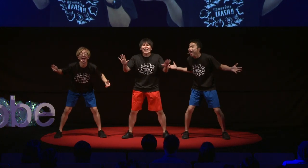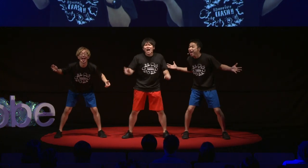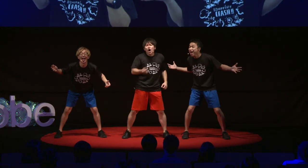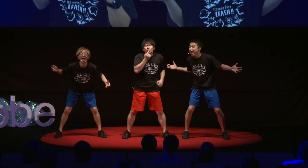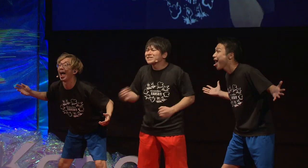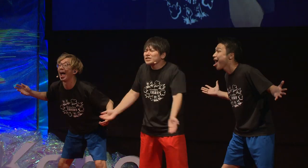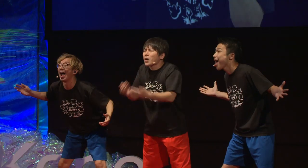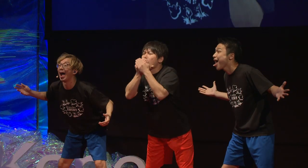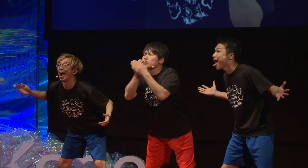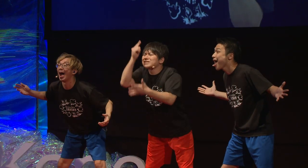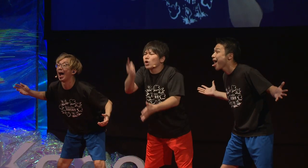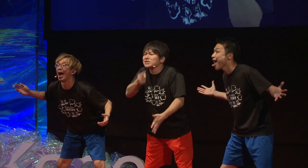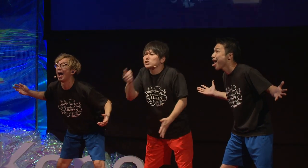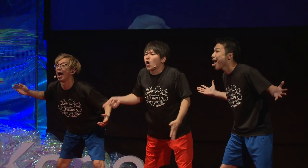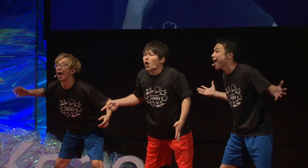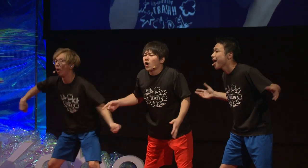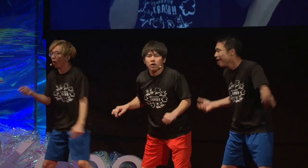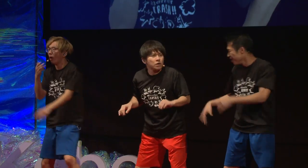When people cover their mouth with their hands!